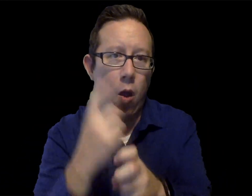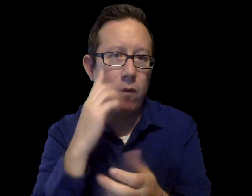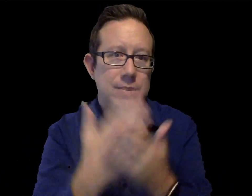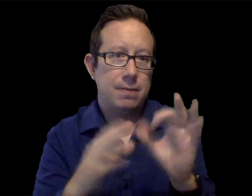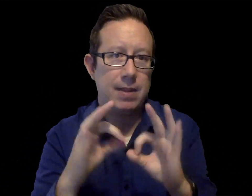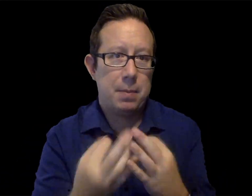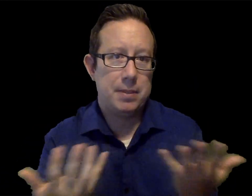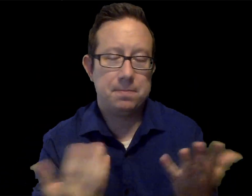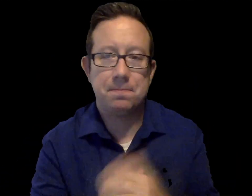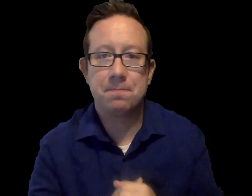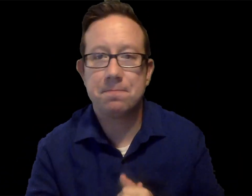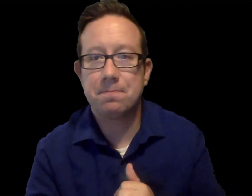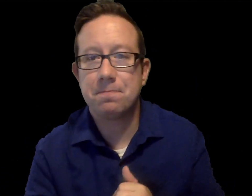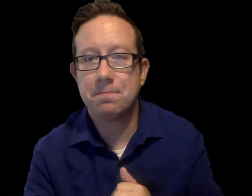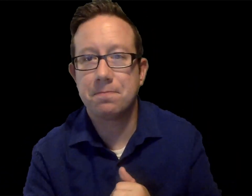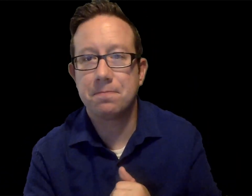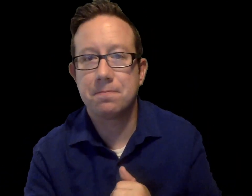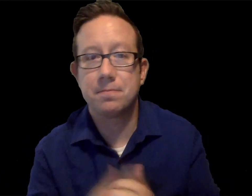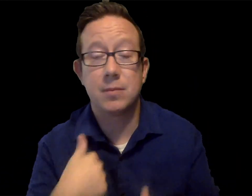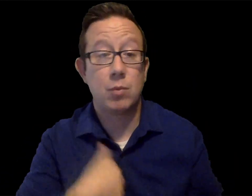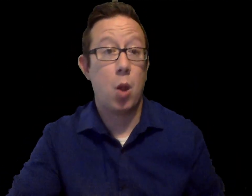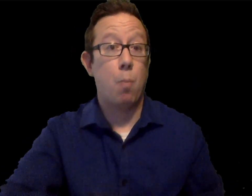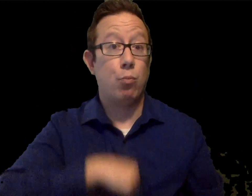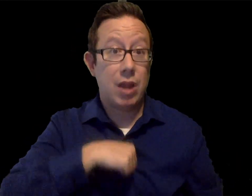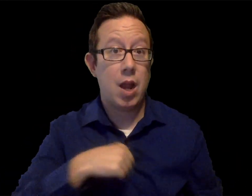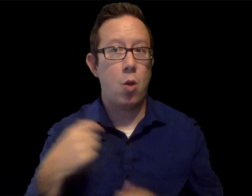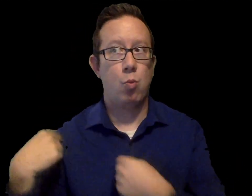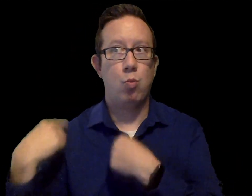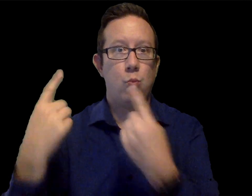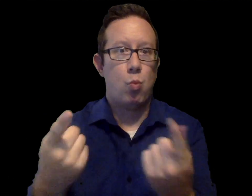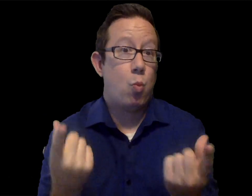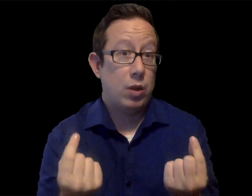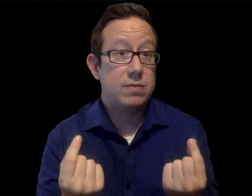We know that virtual instruction has been difficult for some families.